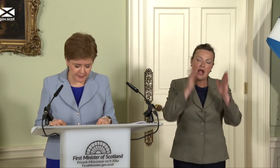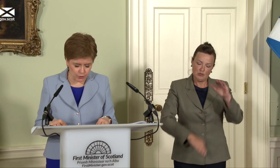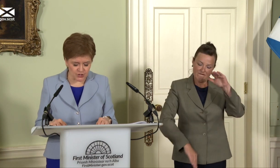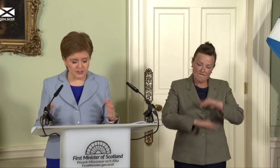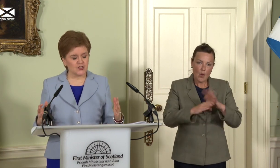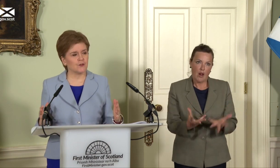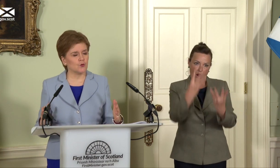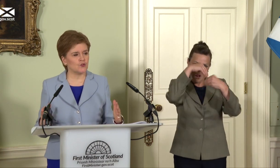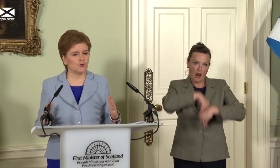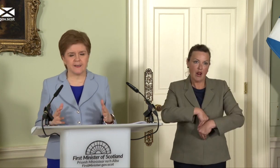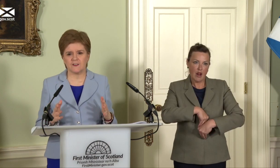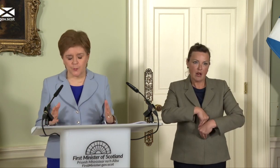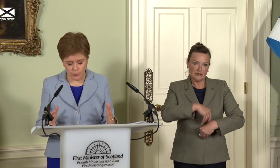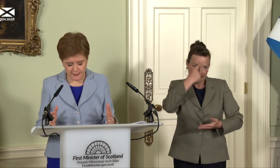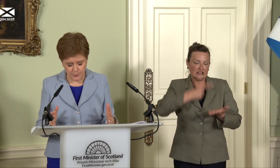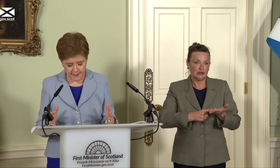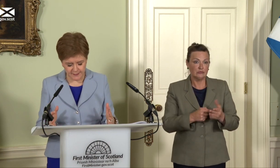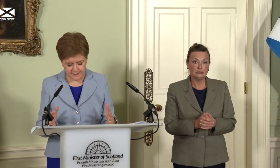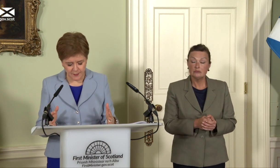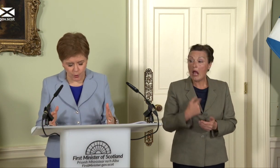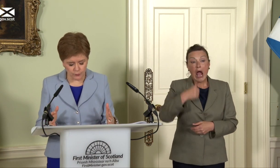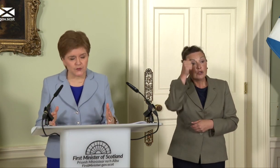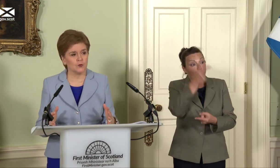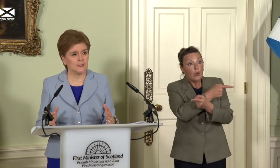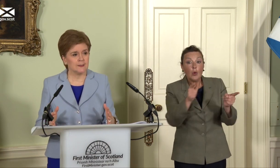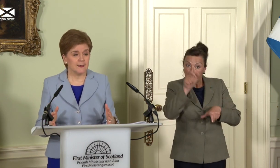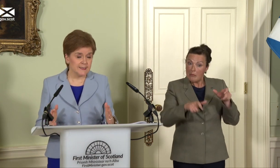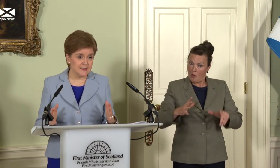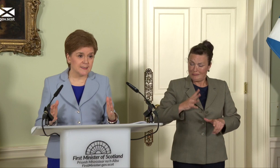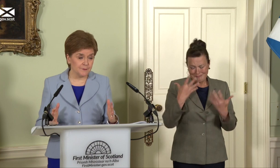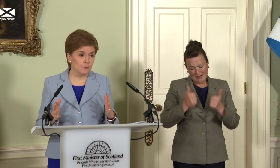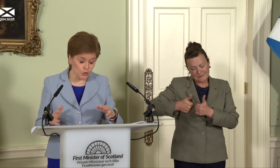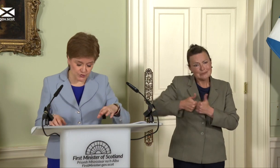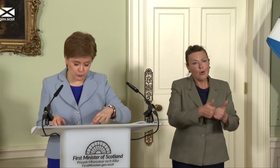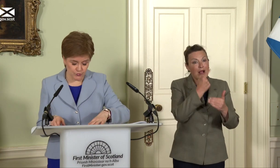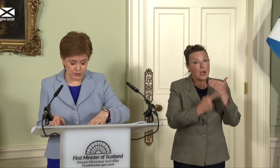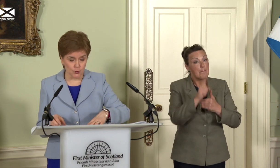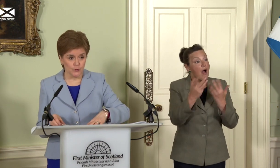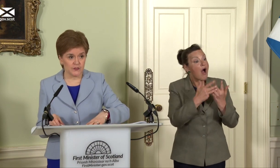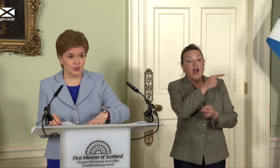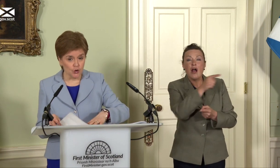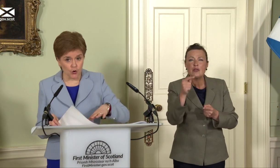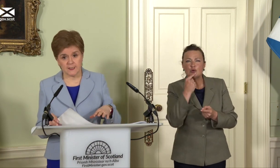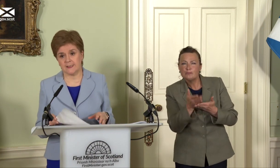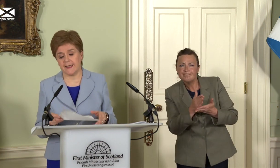not just to those who already support independence but also – indeed even more so – to those not yet